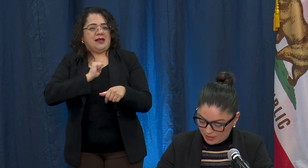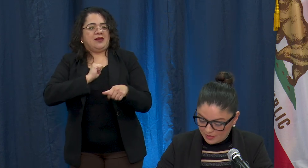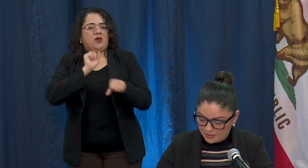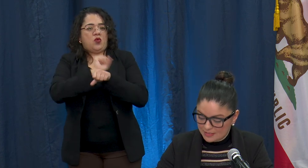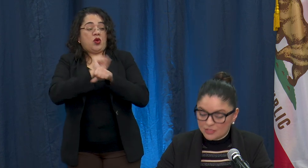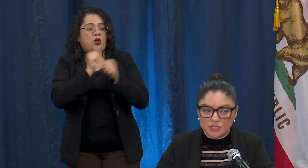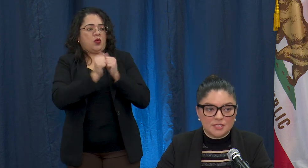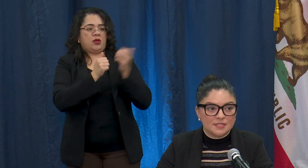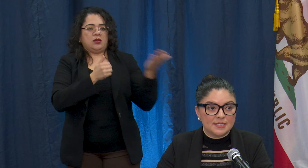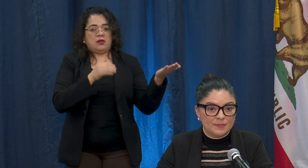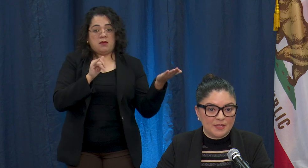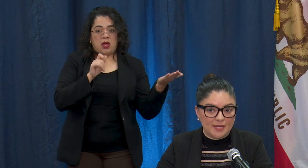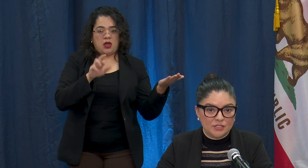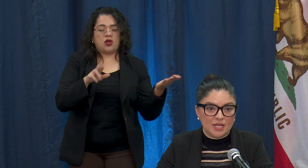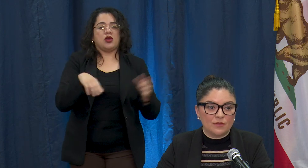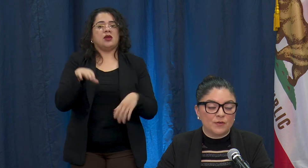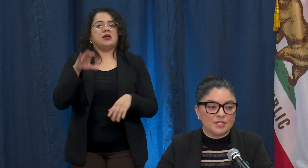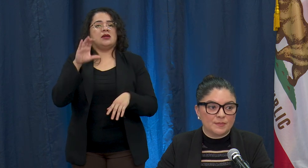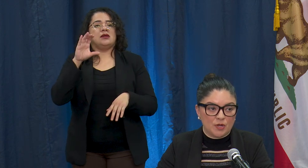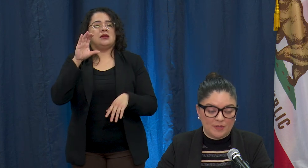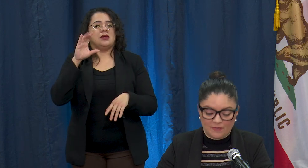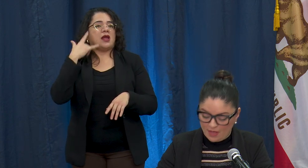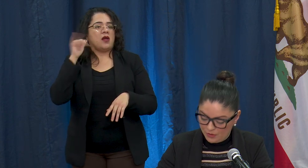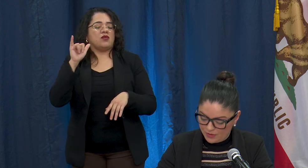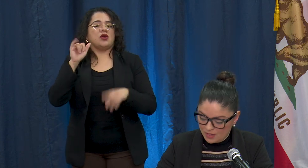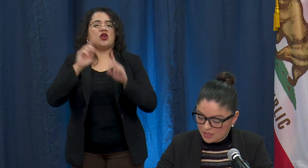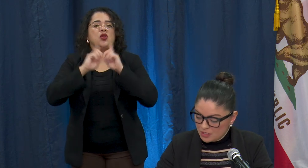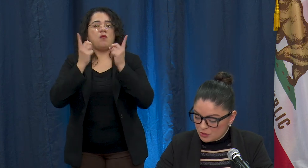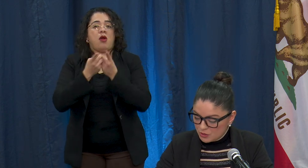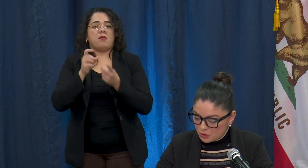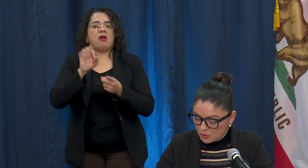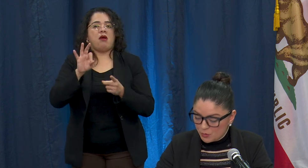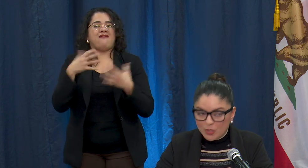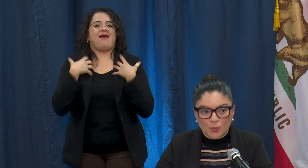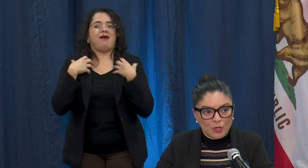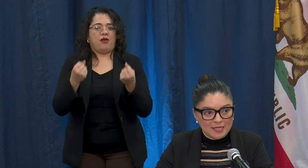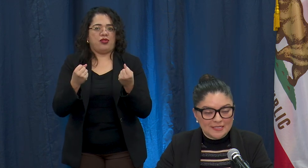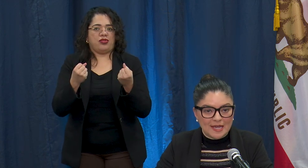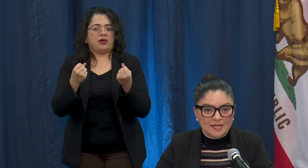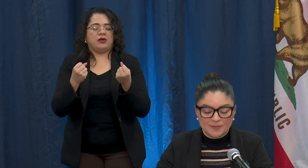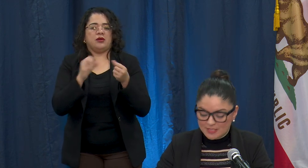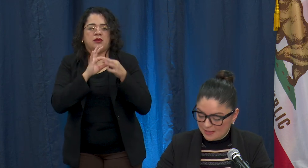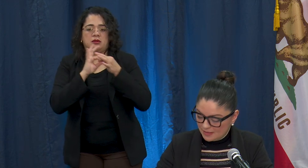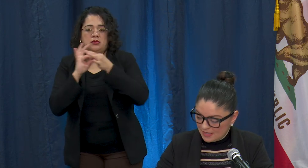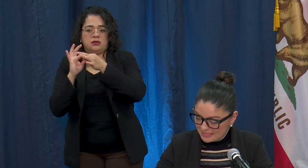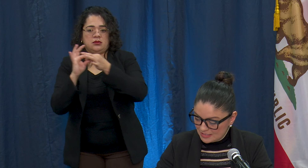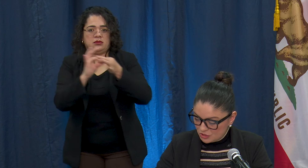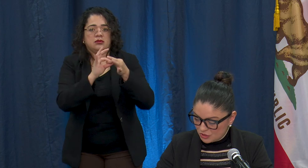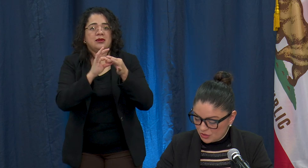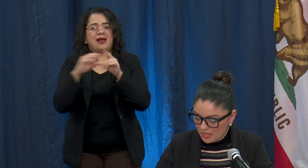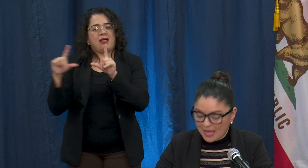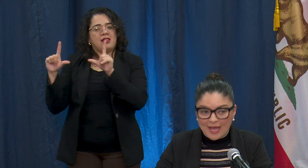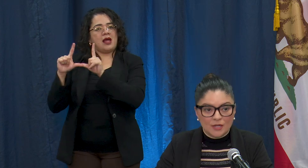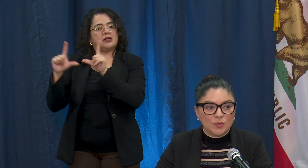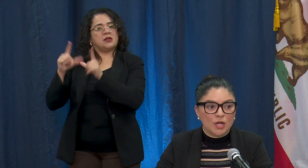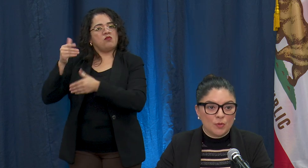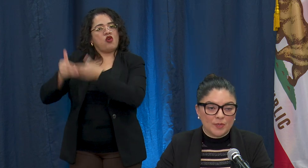week in addition to CDPH, California Department of Health, to ensure that we are working to expedite the licensure and reopening